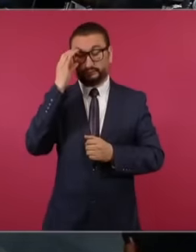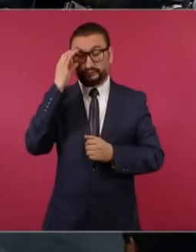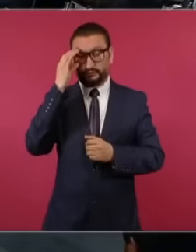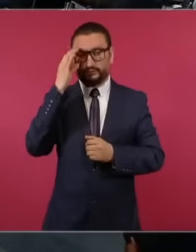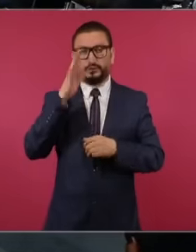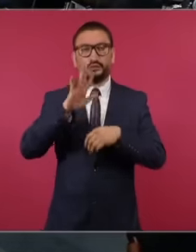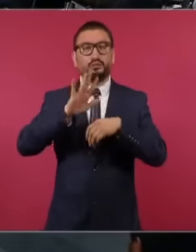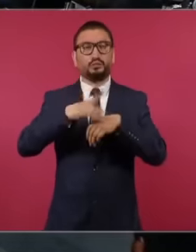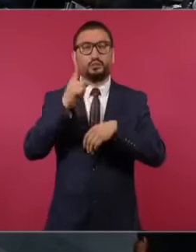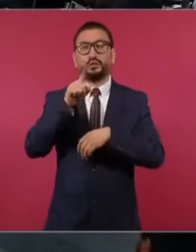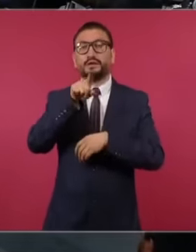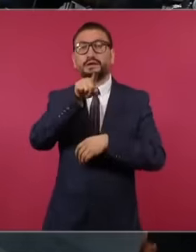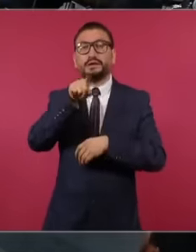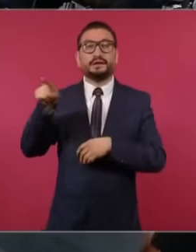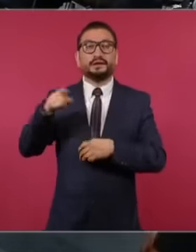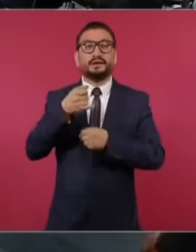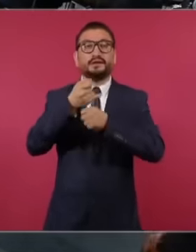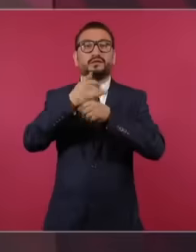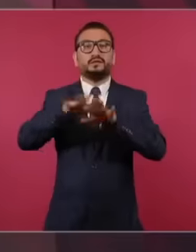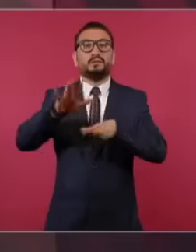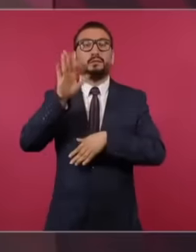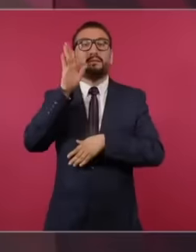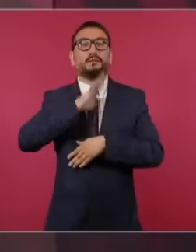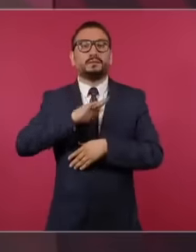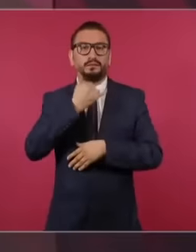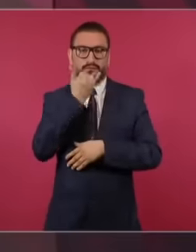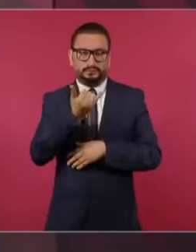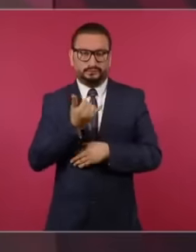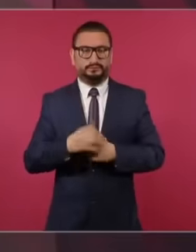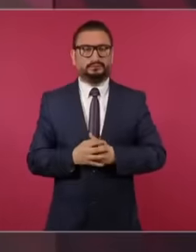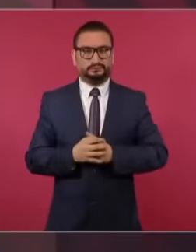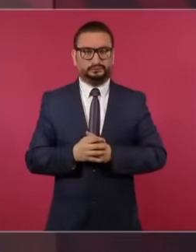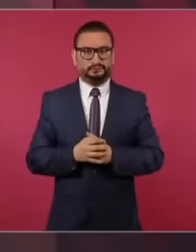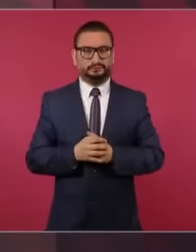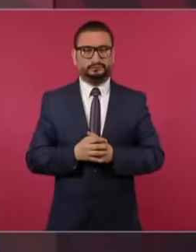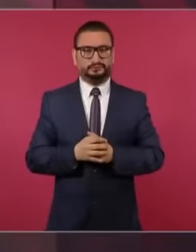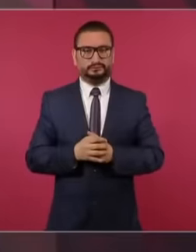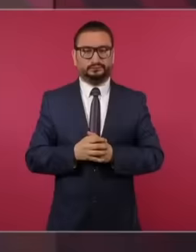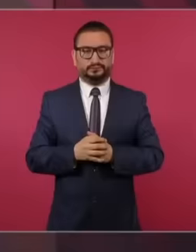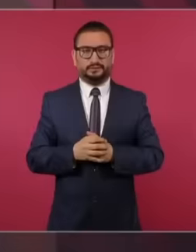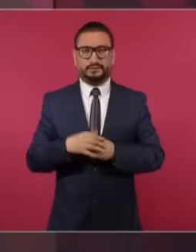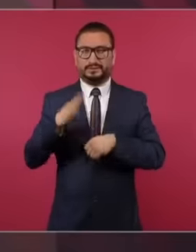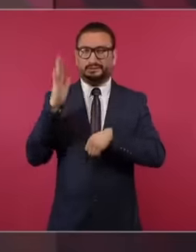information, especially